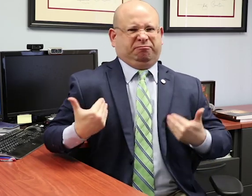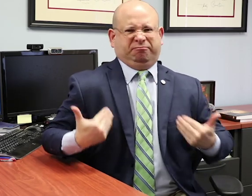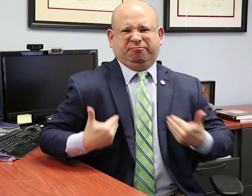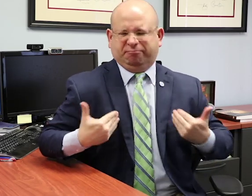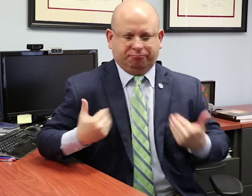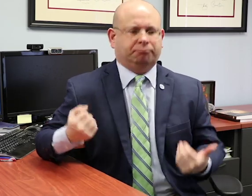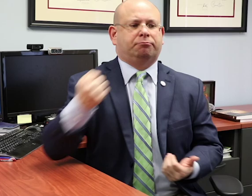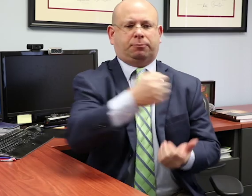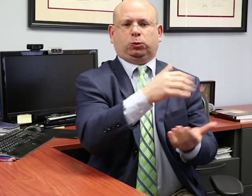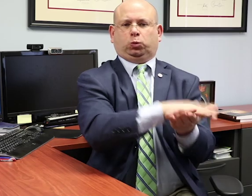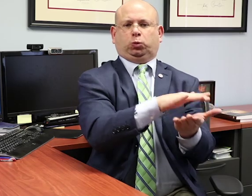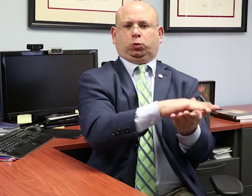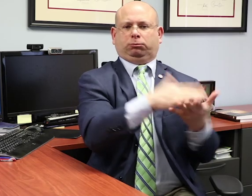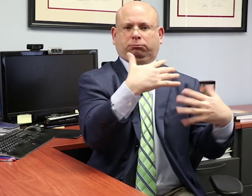their young daughter, Amy.